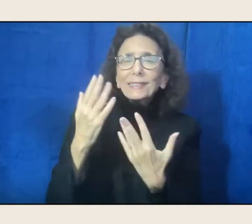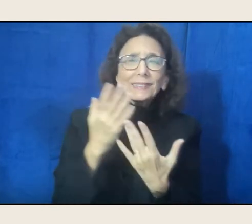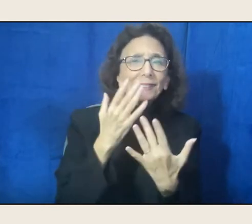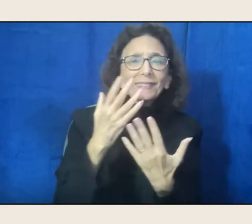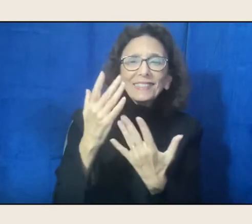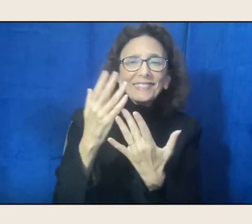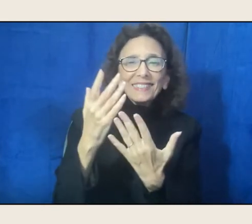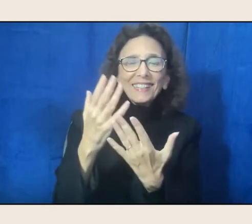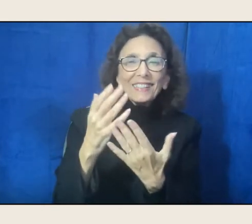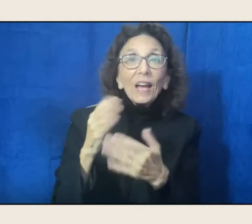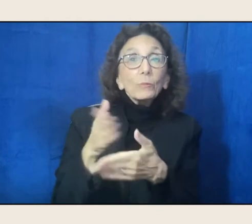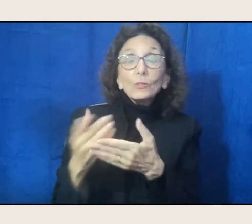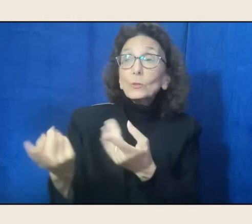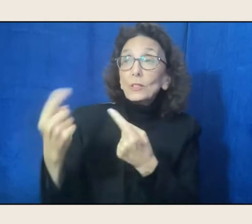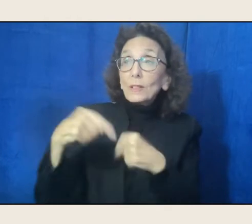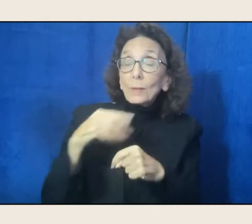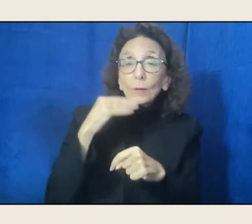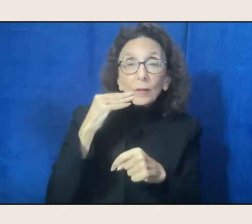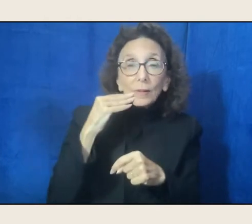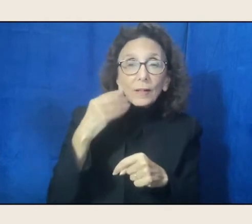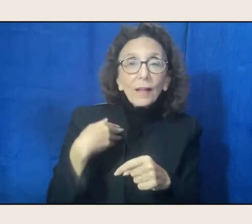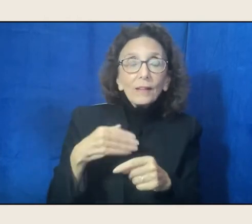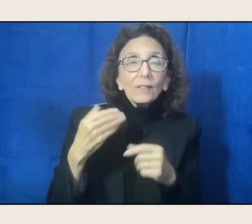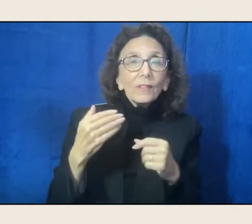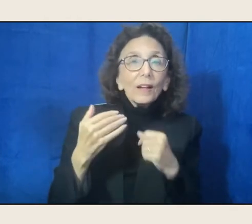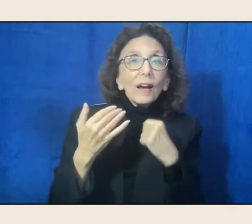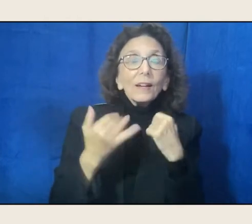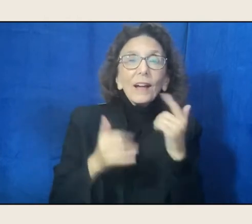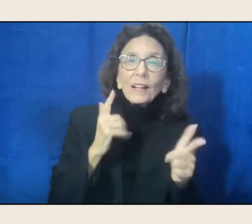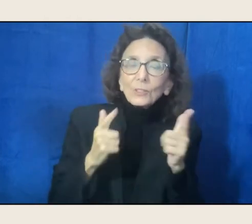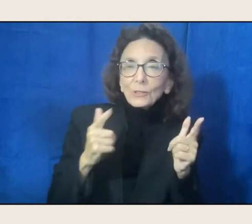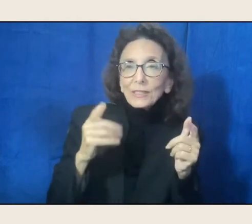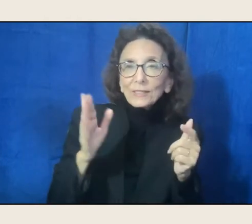a lot of country swings, some of the country swing greats came and visited.